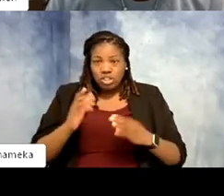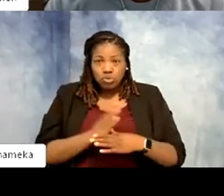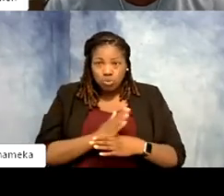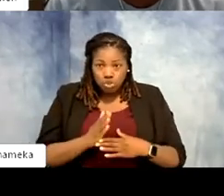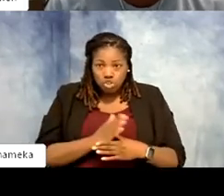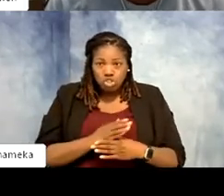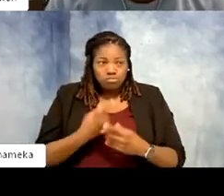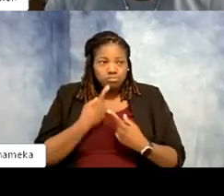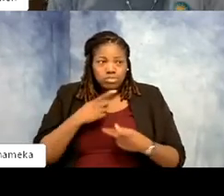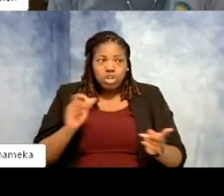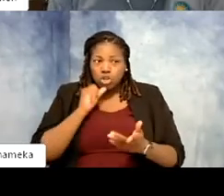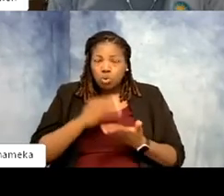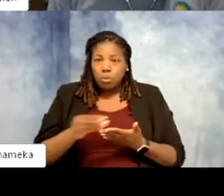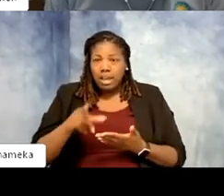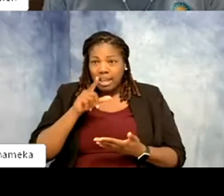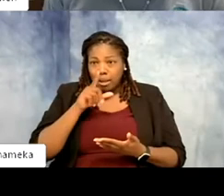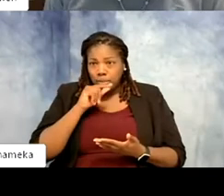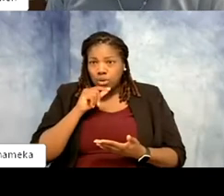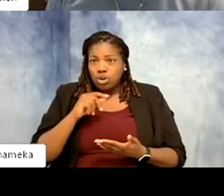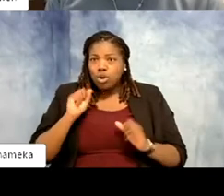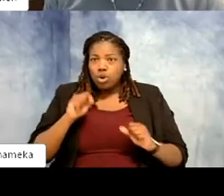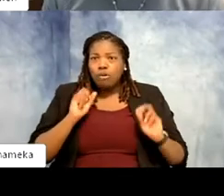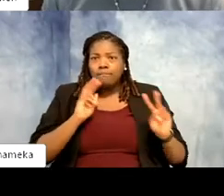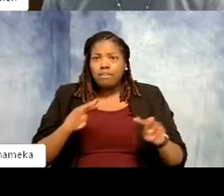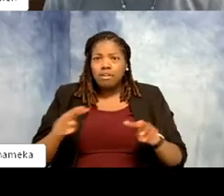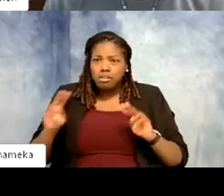not purchasing these animals. If you want to see them then go somewhere where they're on exhibit. Don't